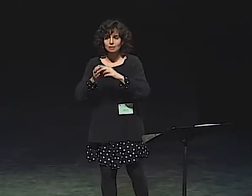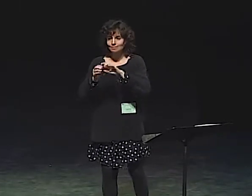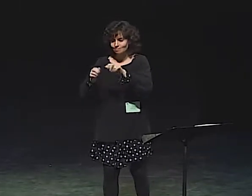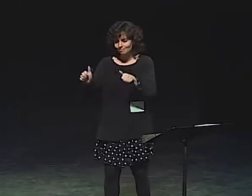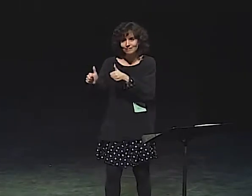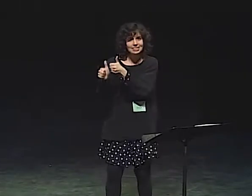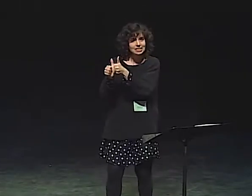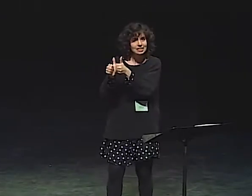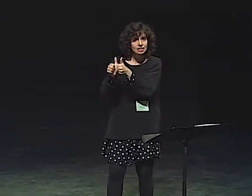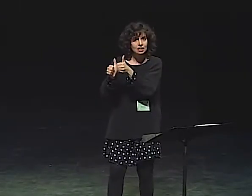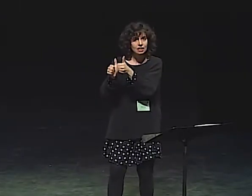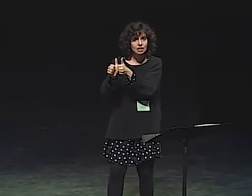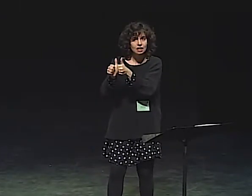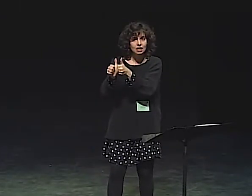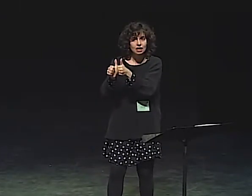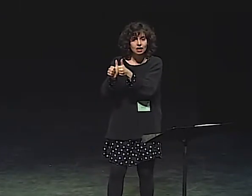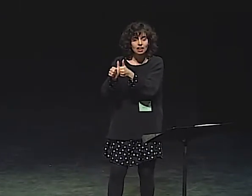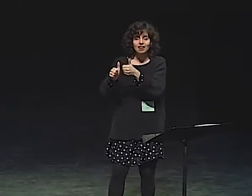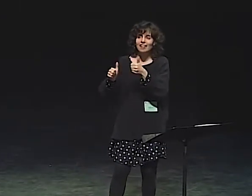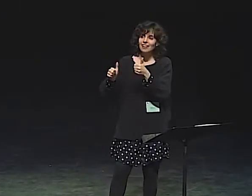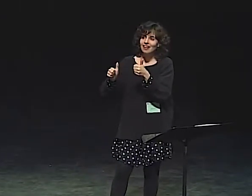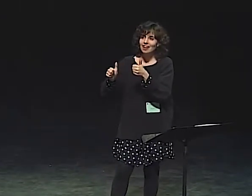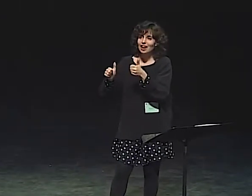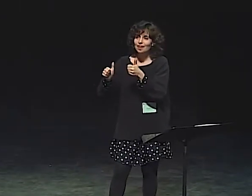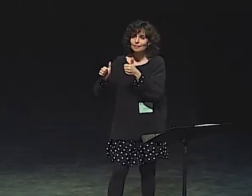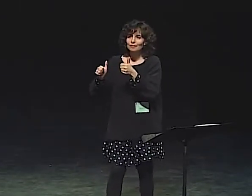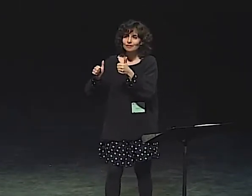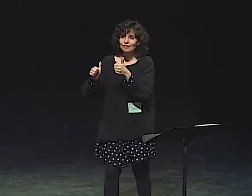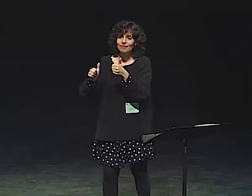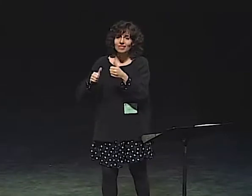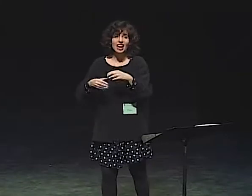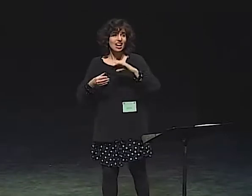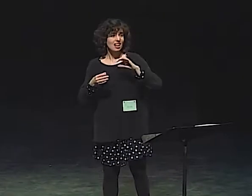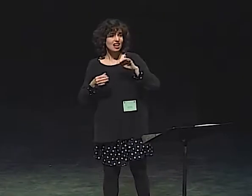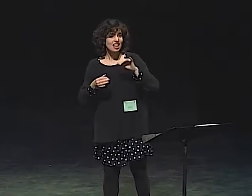ANOTHER THING SHE USES AS METAPHOR,